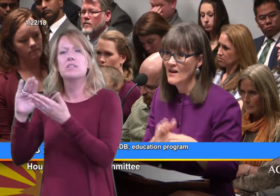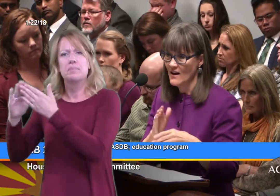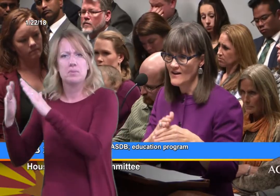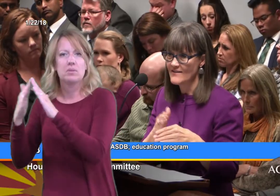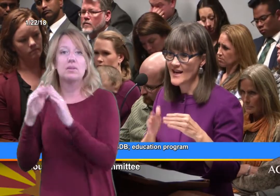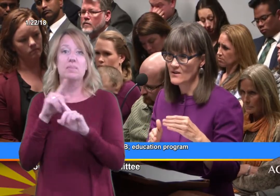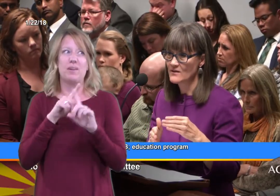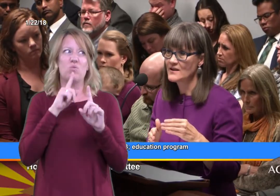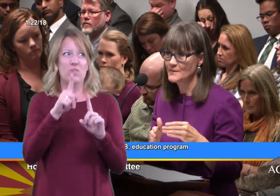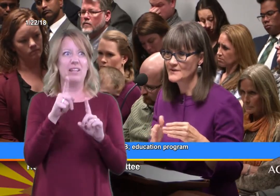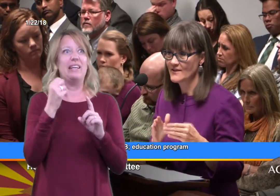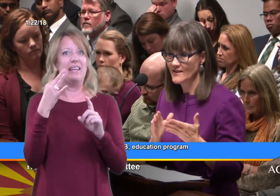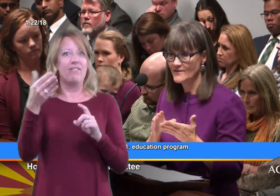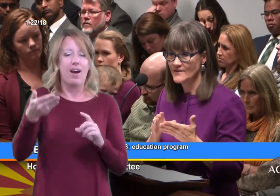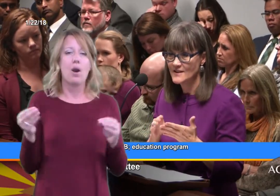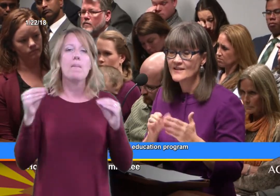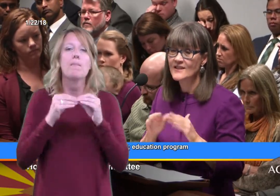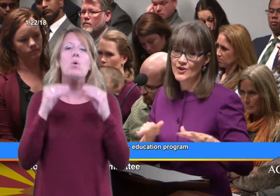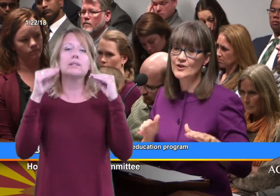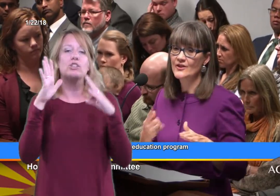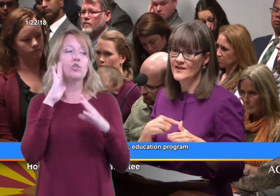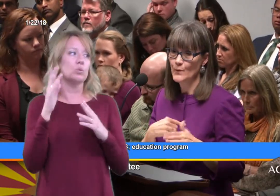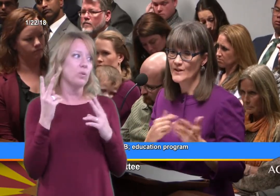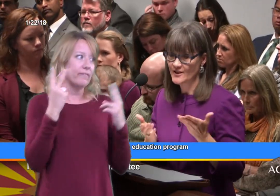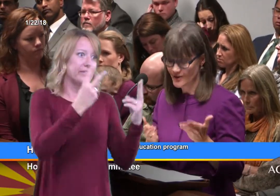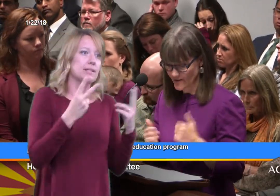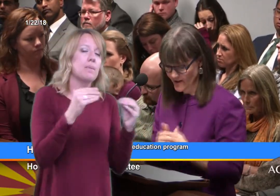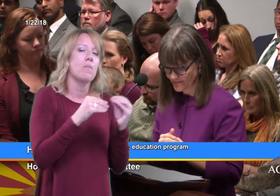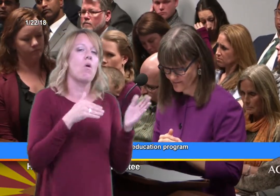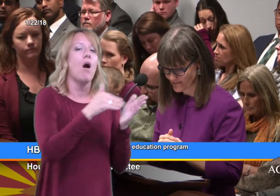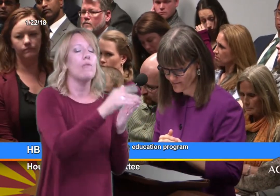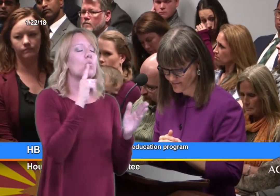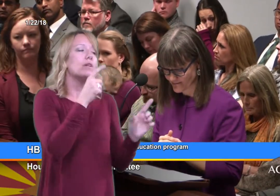on the outcomes of the children that we are serving.